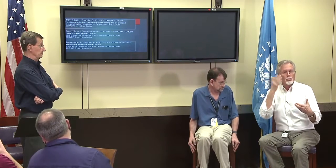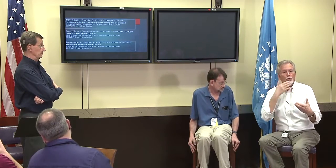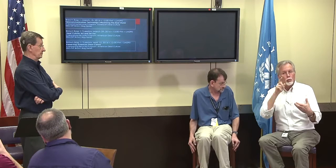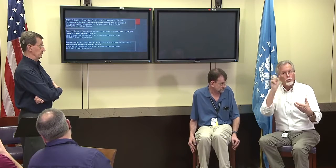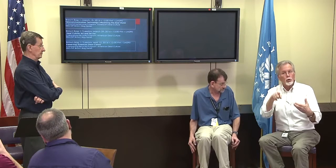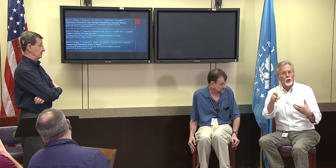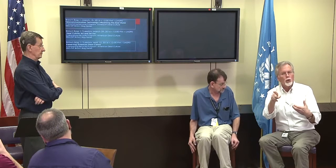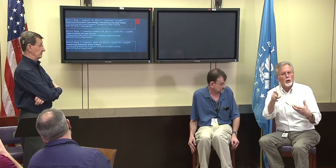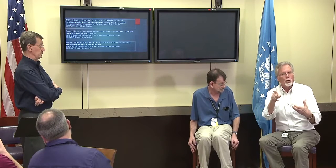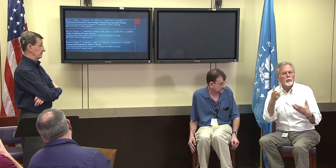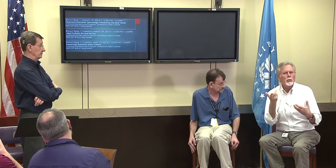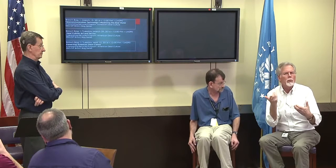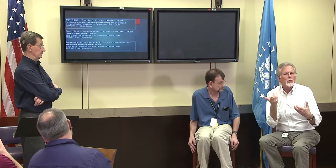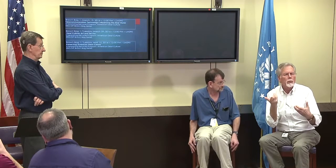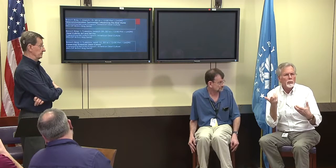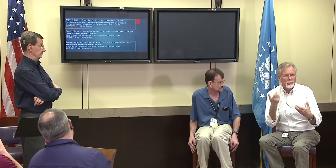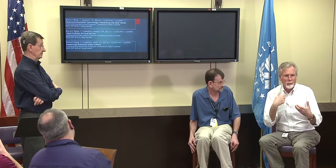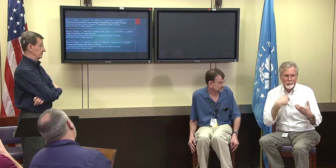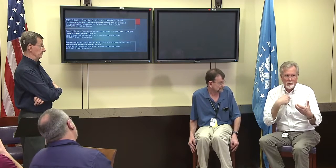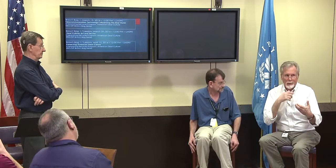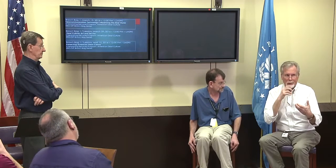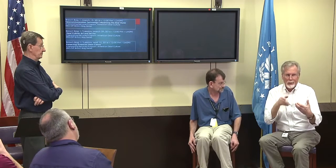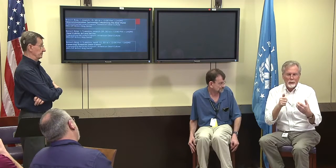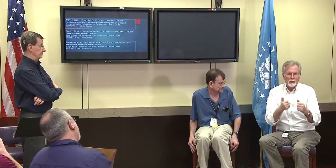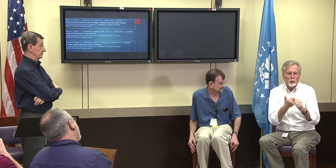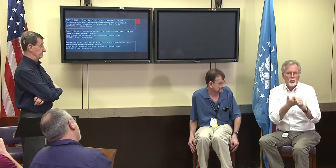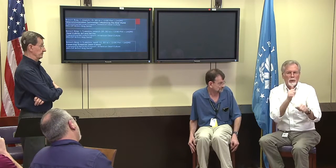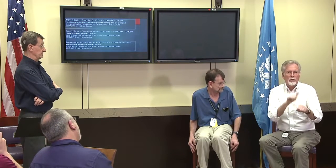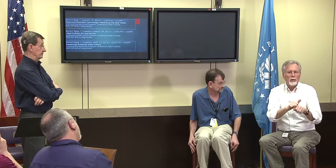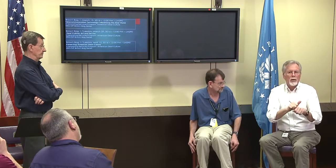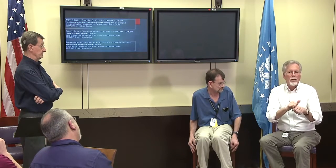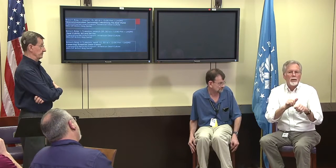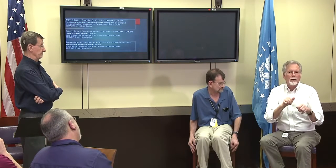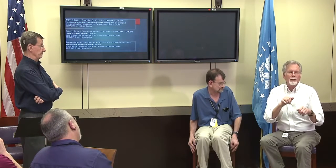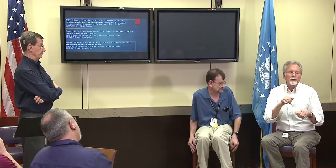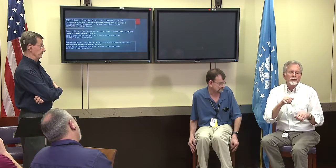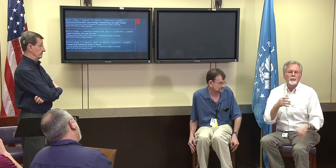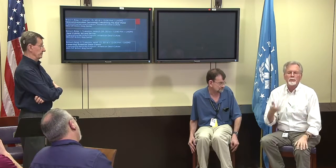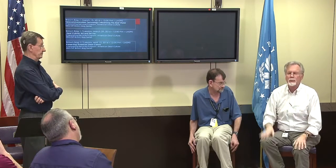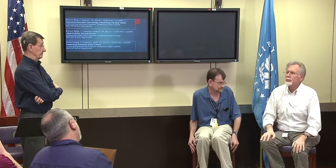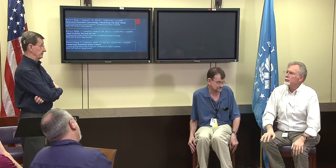you're not going to be able to, you can't use them in place of an interpreter.